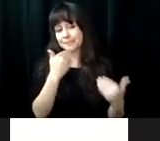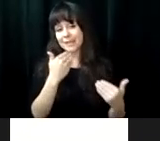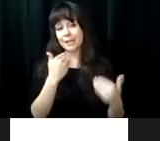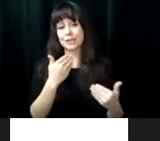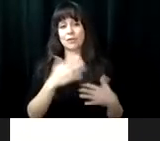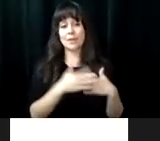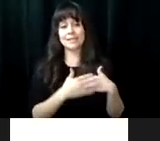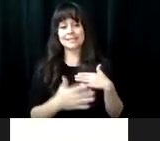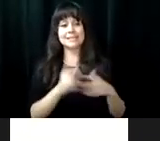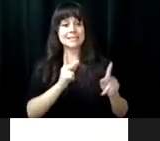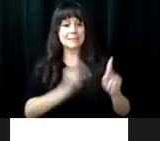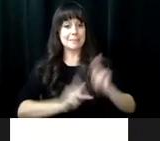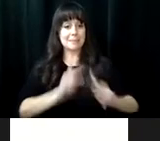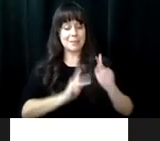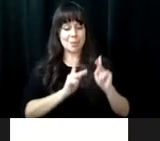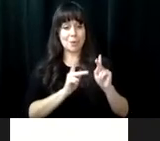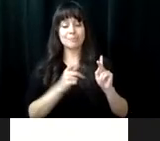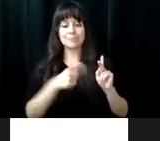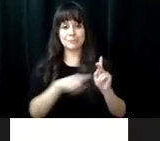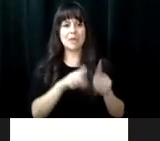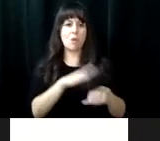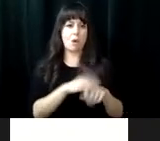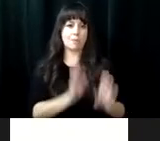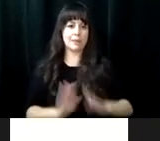VRCBVI. I would like to express my